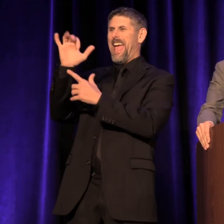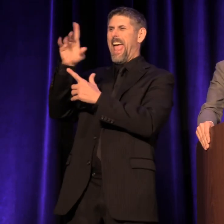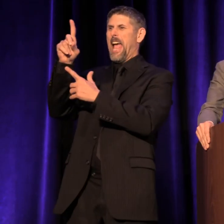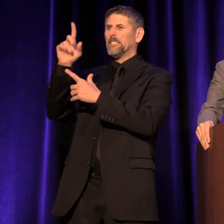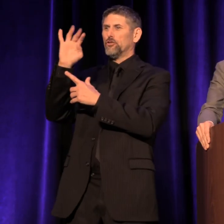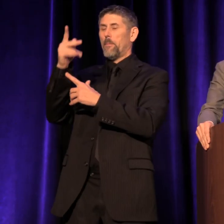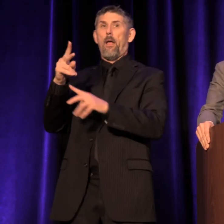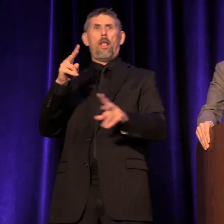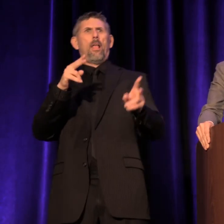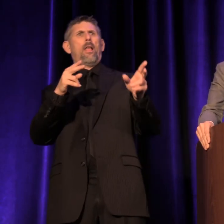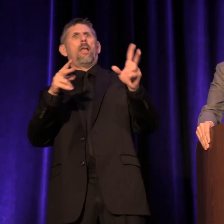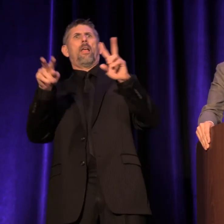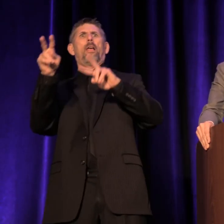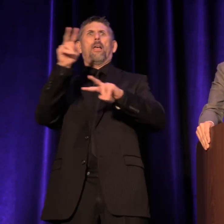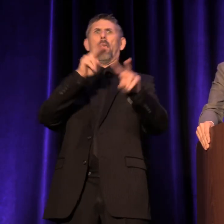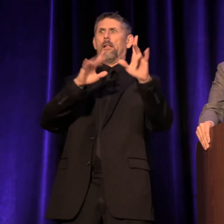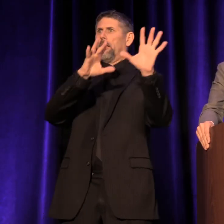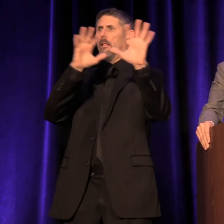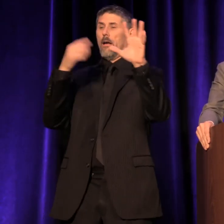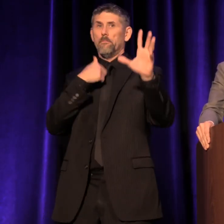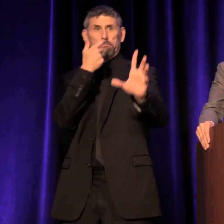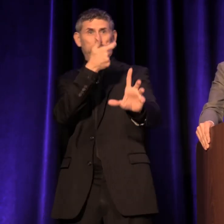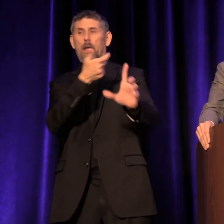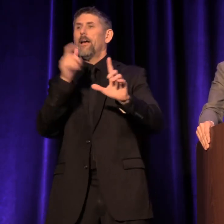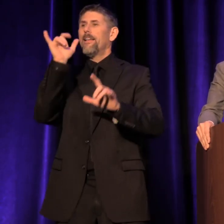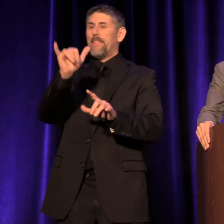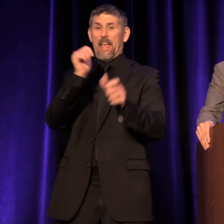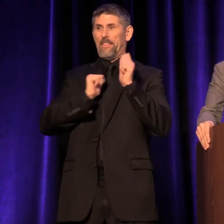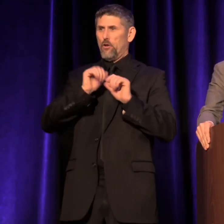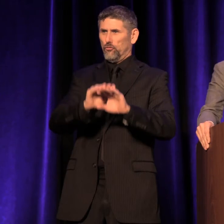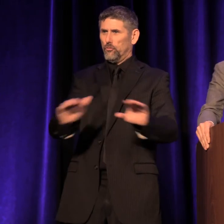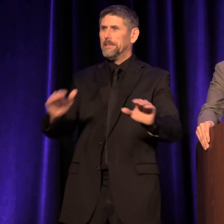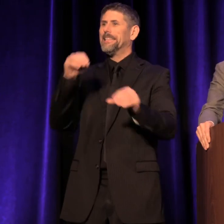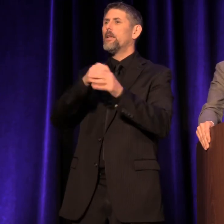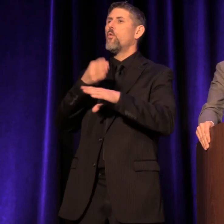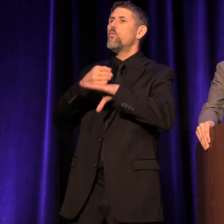at Seattle Children's Theater, in their original little space at the Woodland Park Zoo.